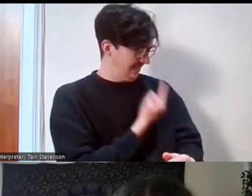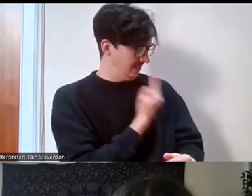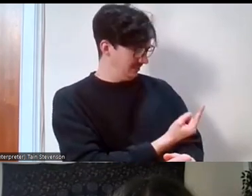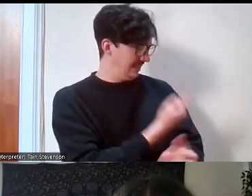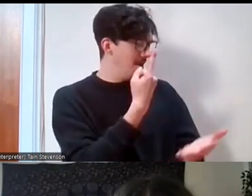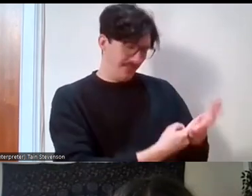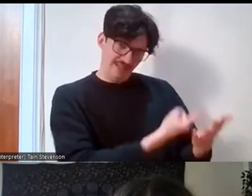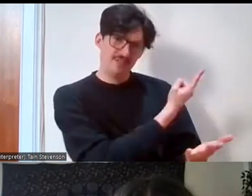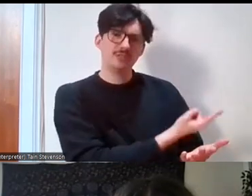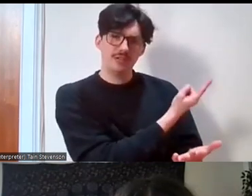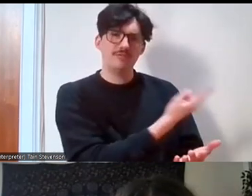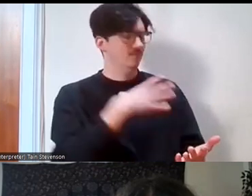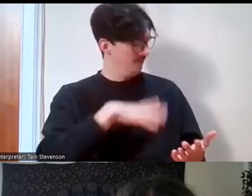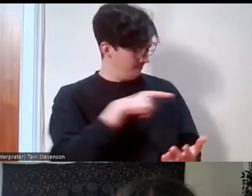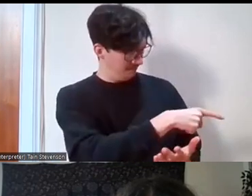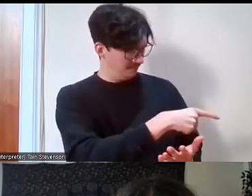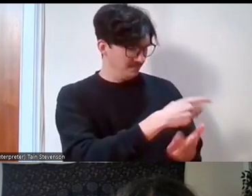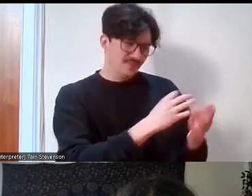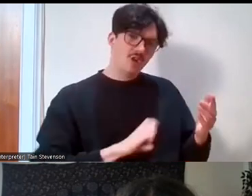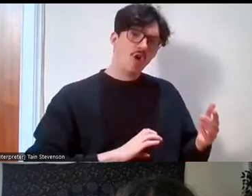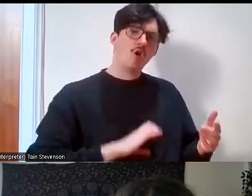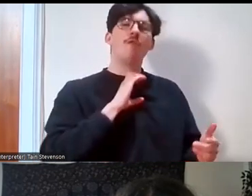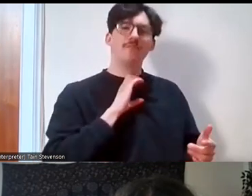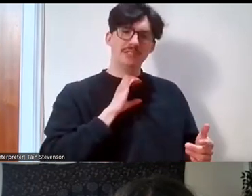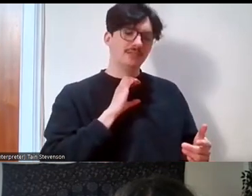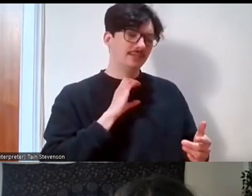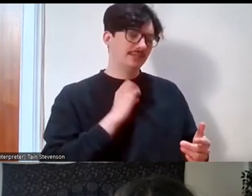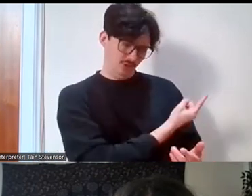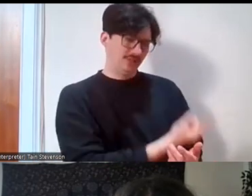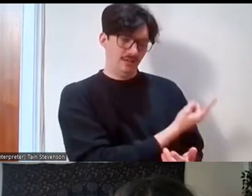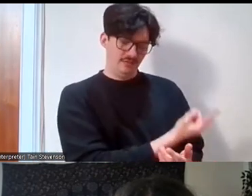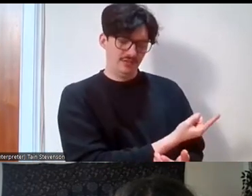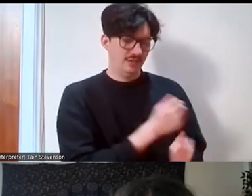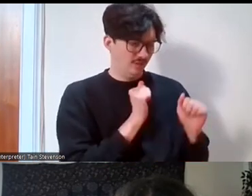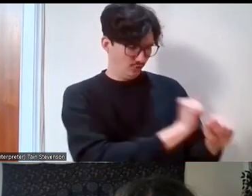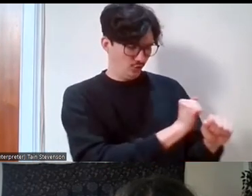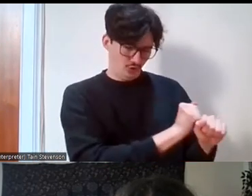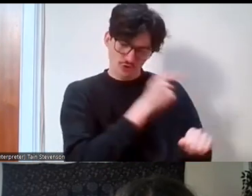in myself and my own journey so far and the experiences that I've had since I was younger